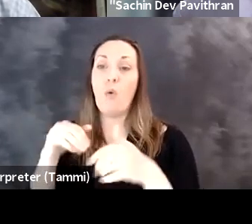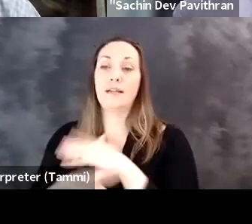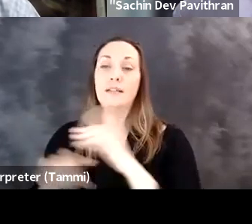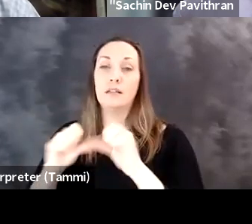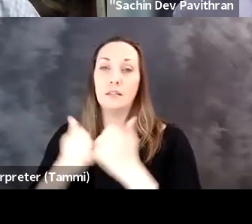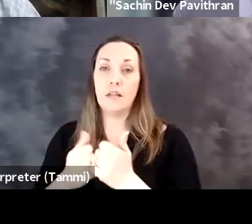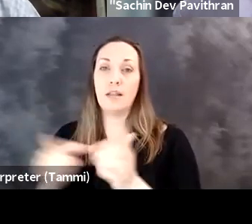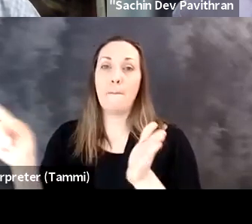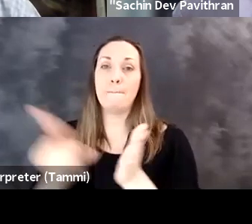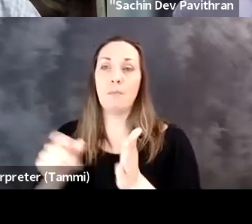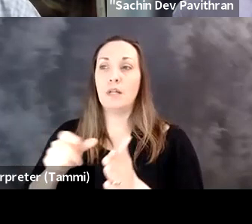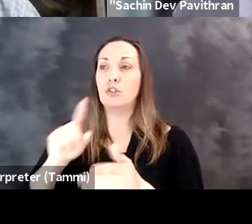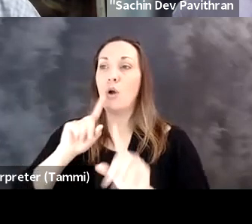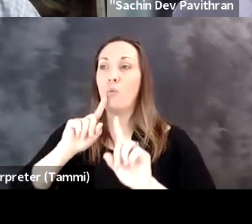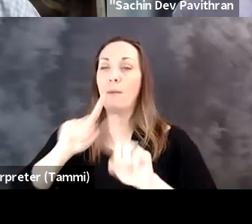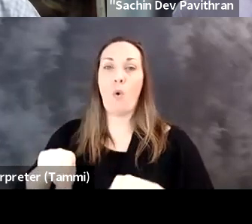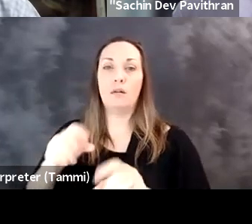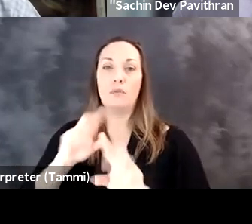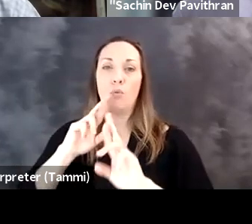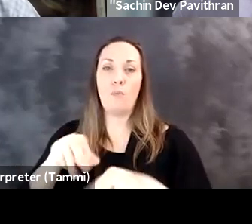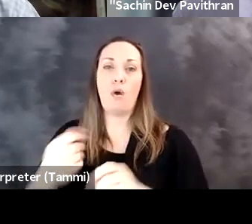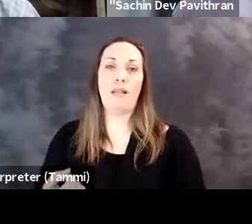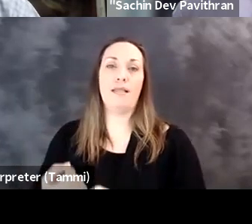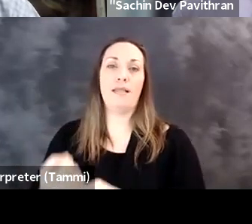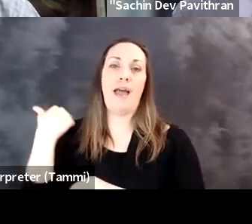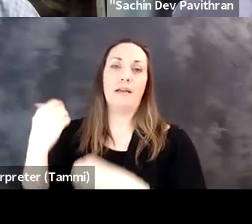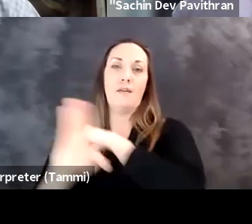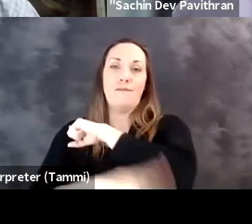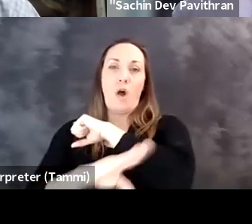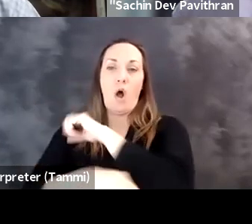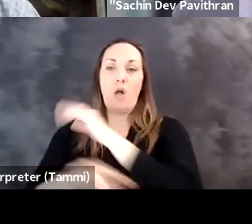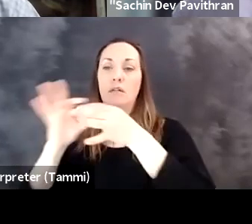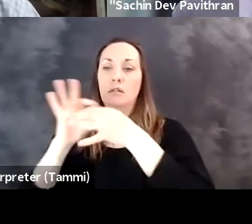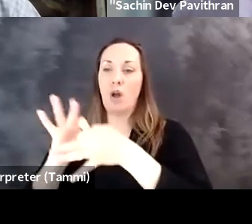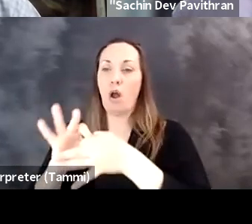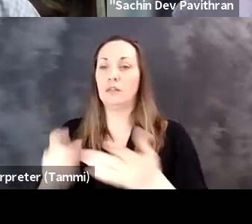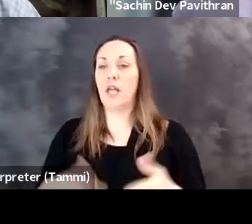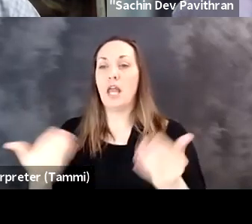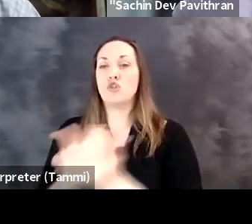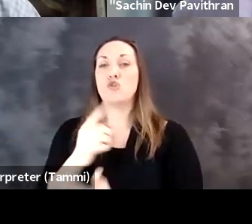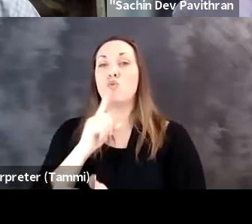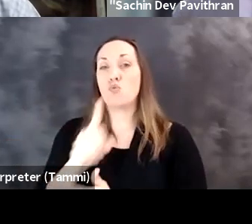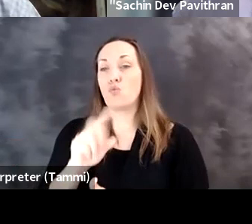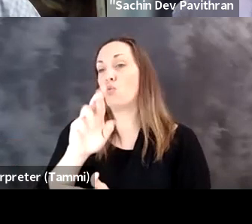The XR Access association, the leading platform association published a report last fall called A New Reality in